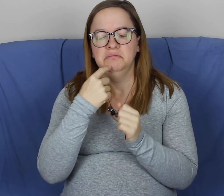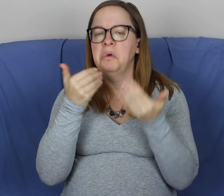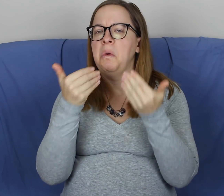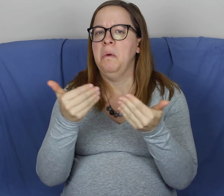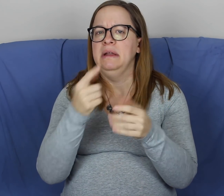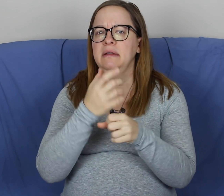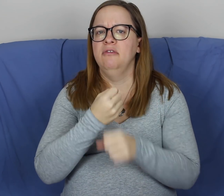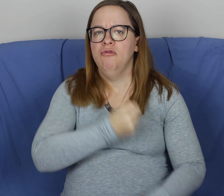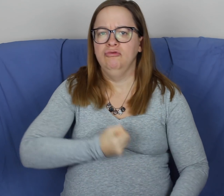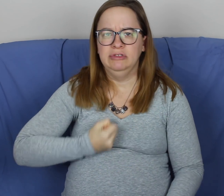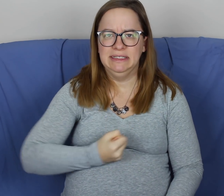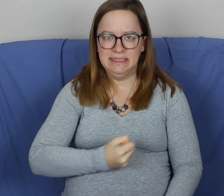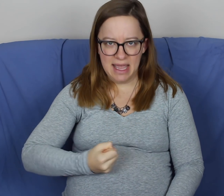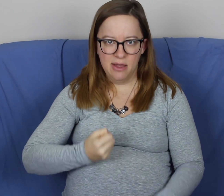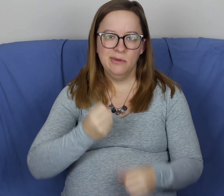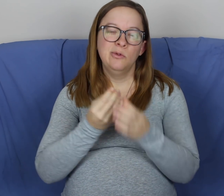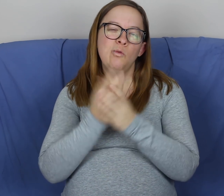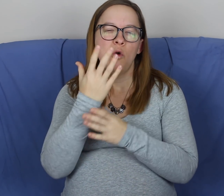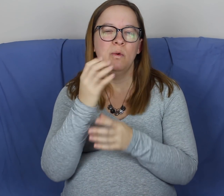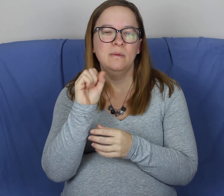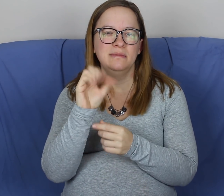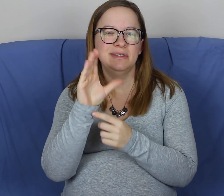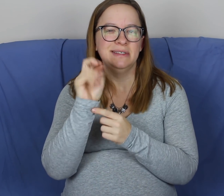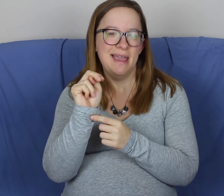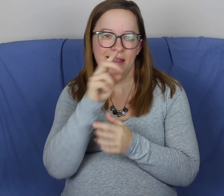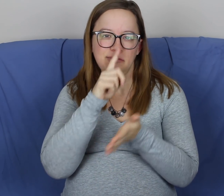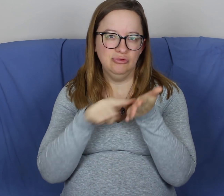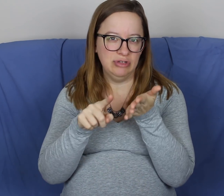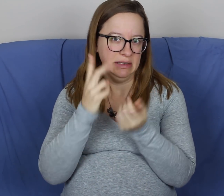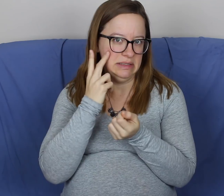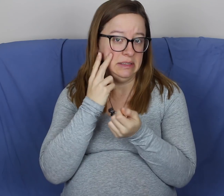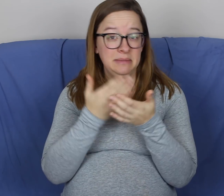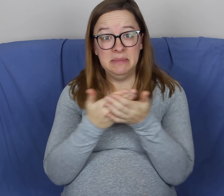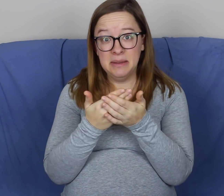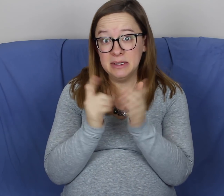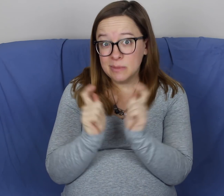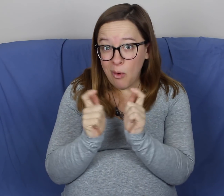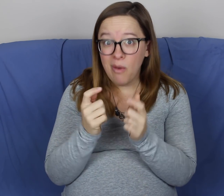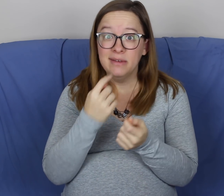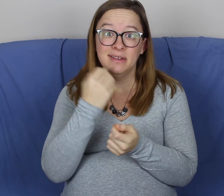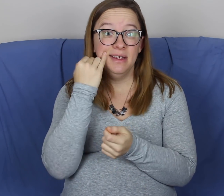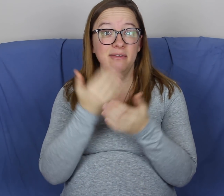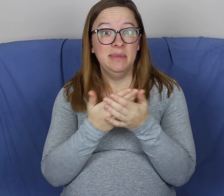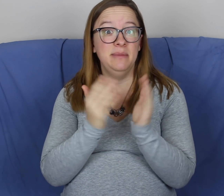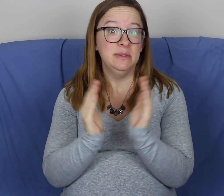so let's go ahead and get an ultrasound. It's called a growth scan. To check and see. Maybe if the baby's small.